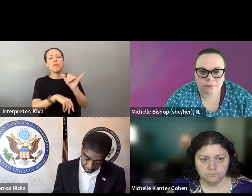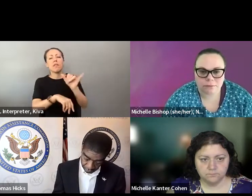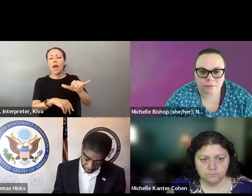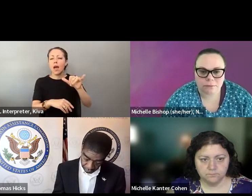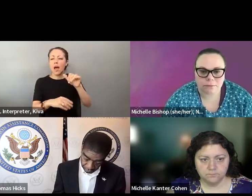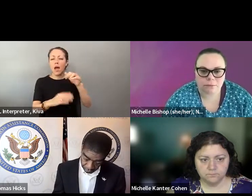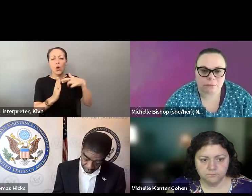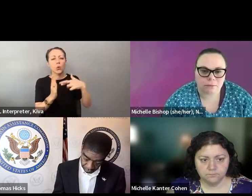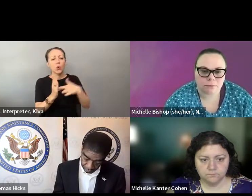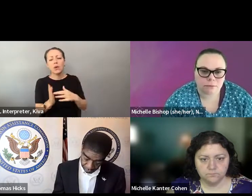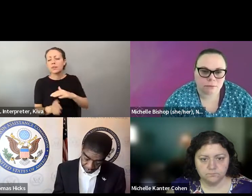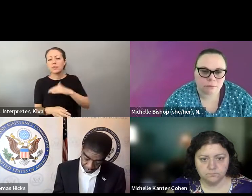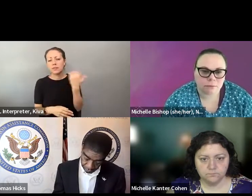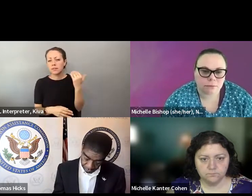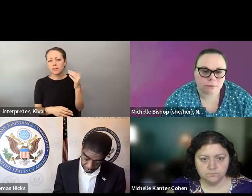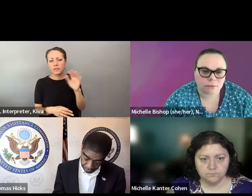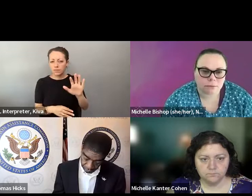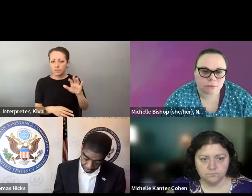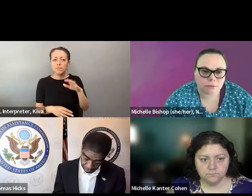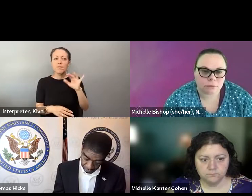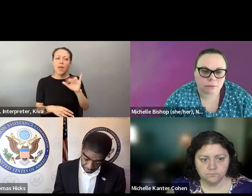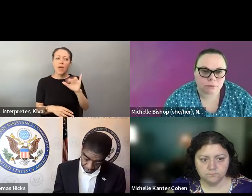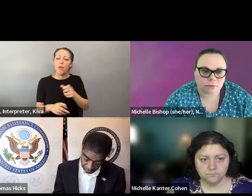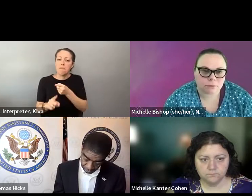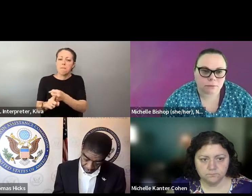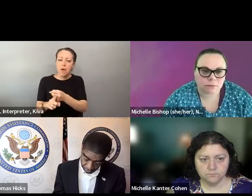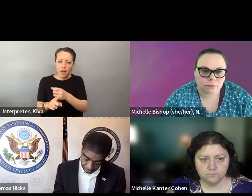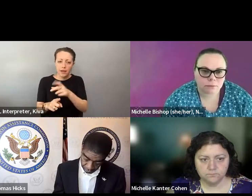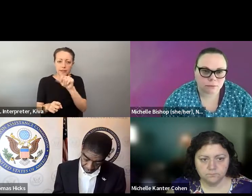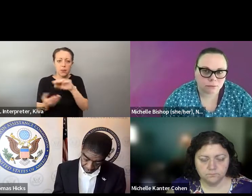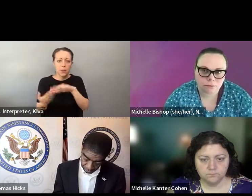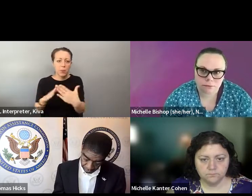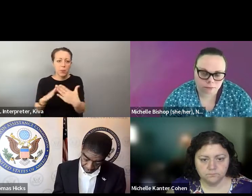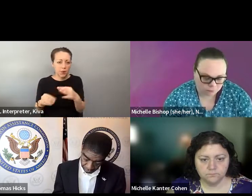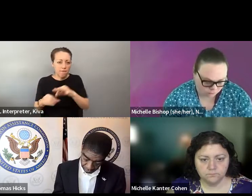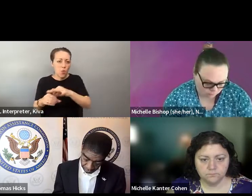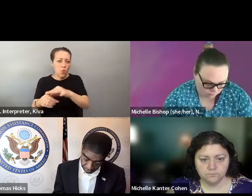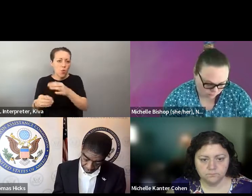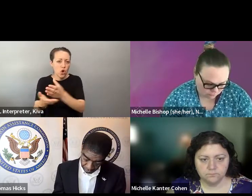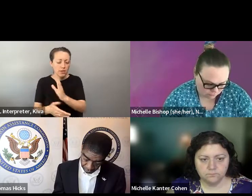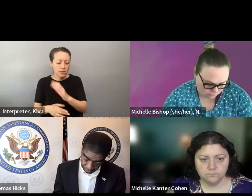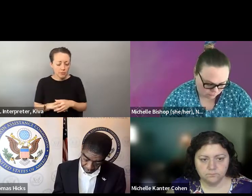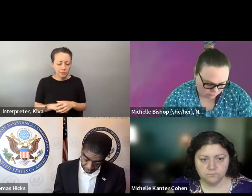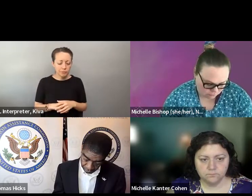verify them. I think there are just these needs to not have unnecessary hurdles in place the support all voters